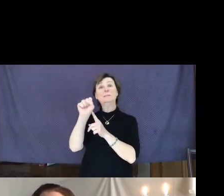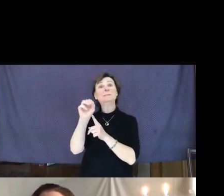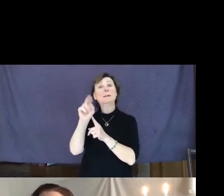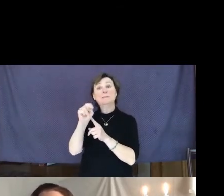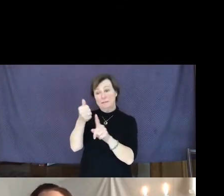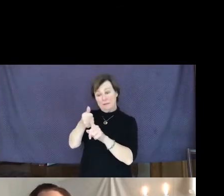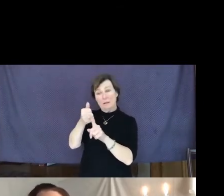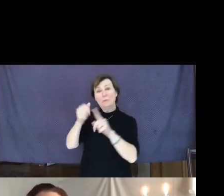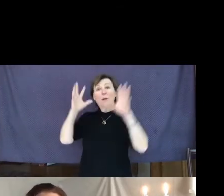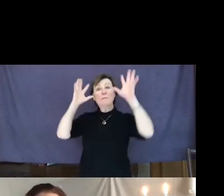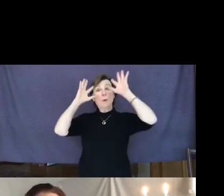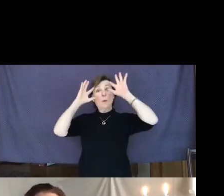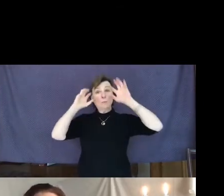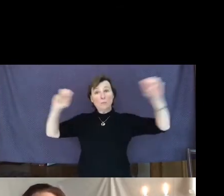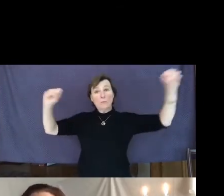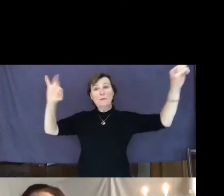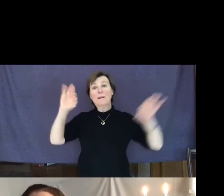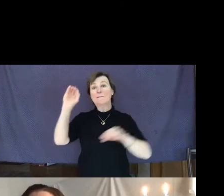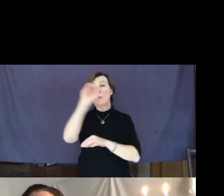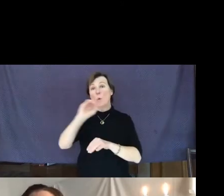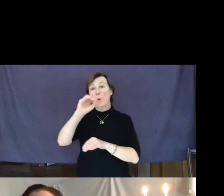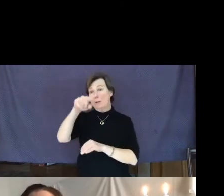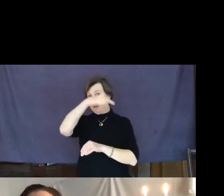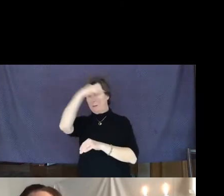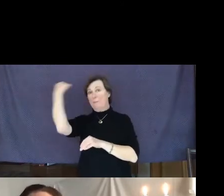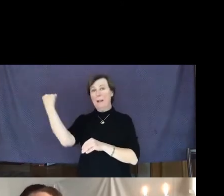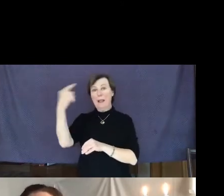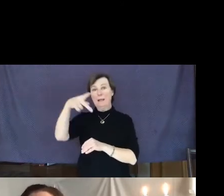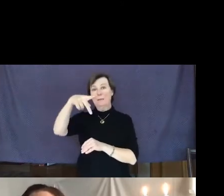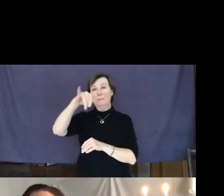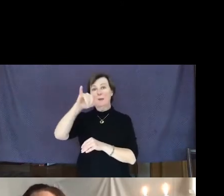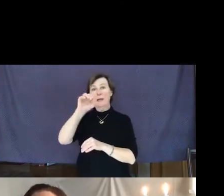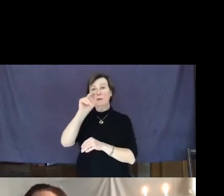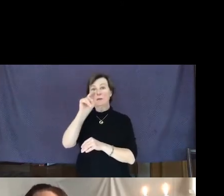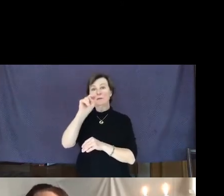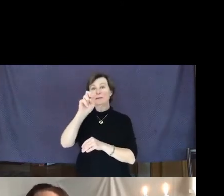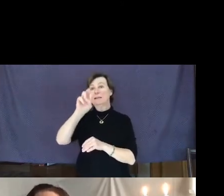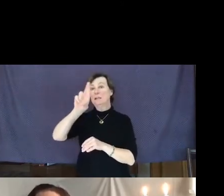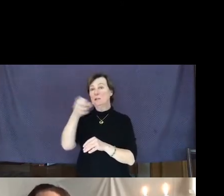Pioneers Board. She came here for Mike Swaim's memorial